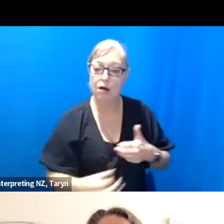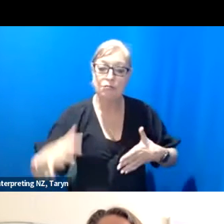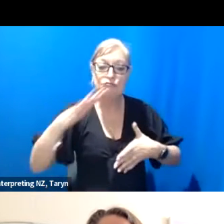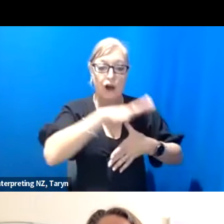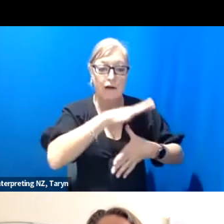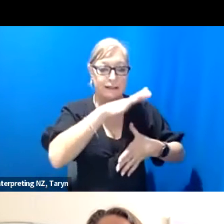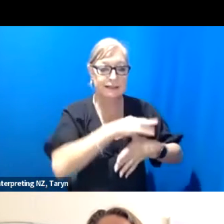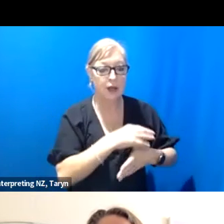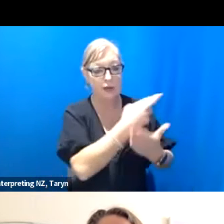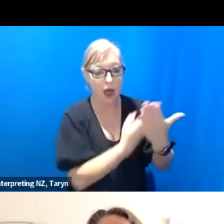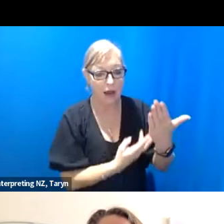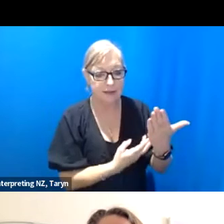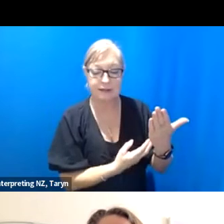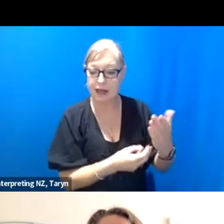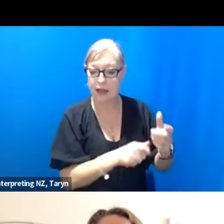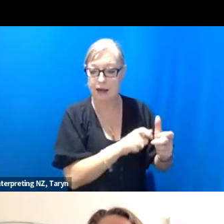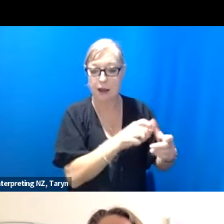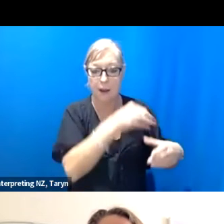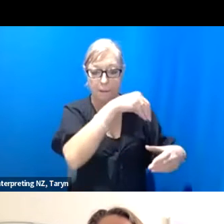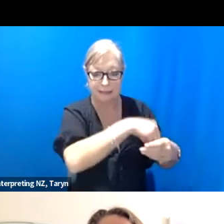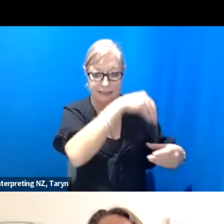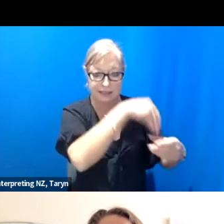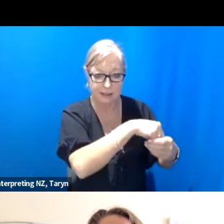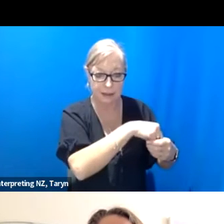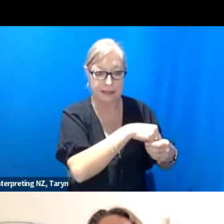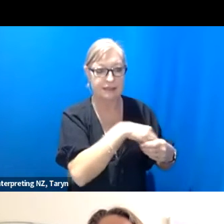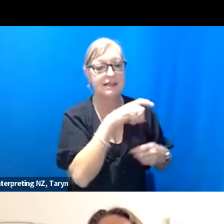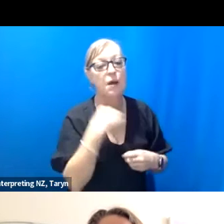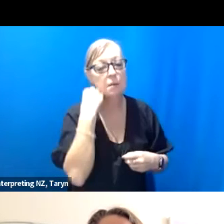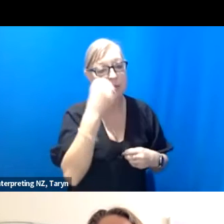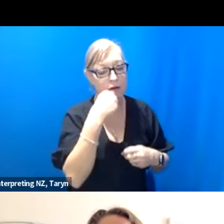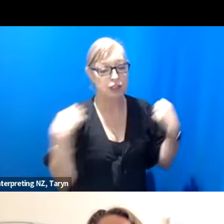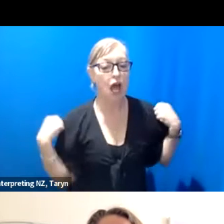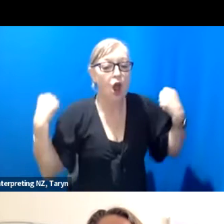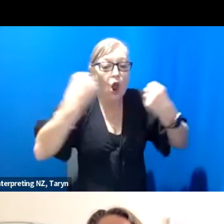in Te Reo, our korowai o atawhai, the cloak of care and nurture that we wrap around our artists